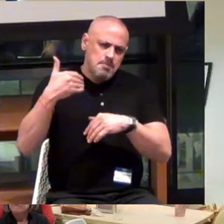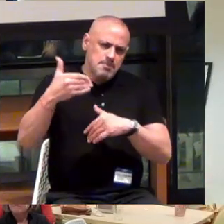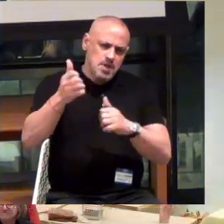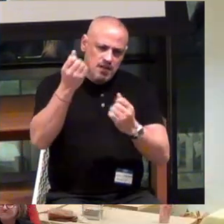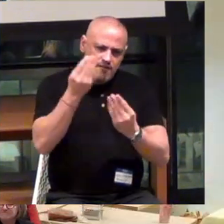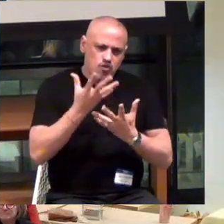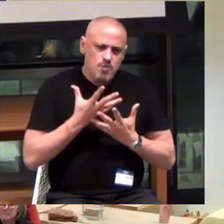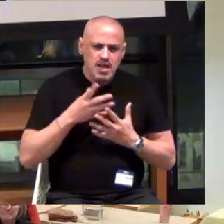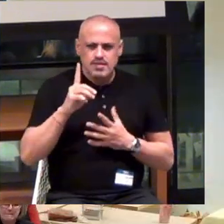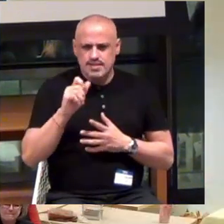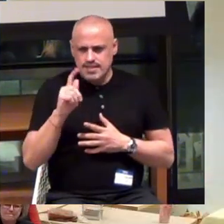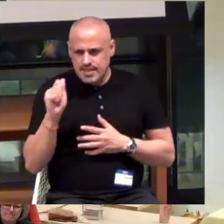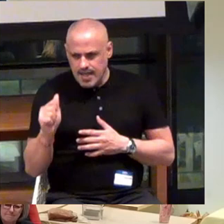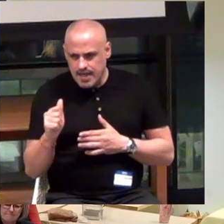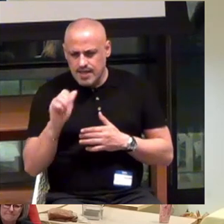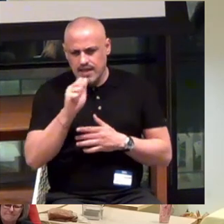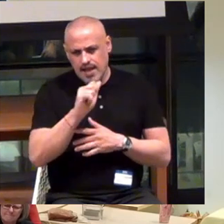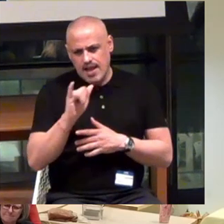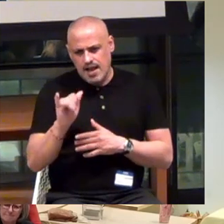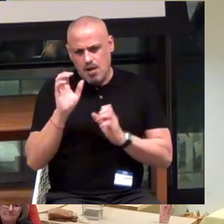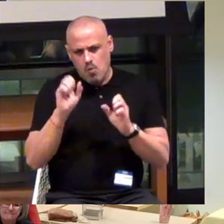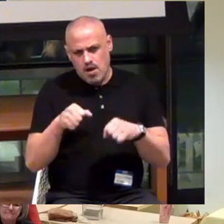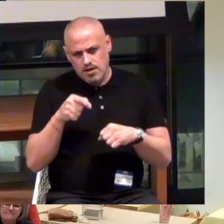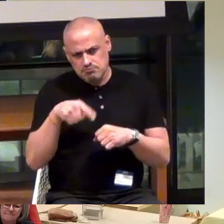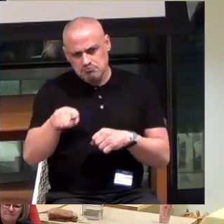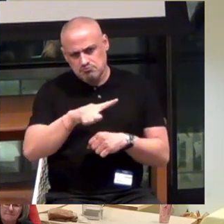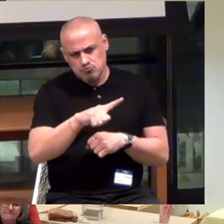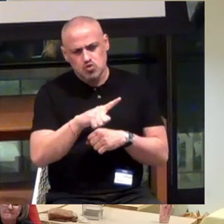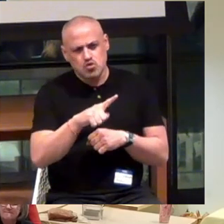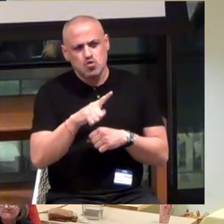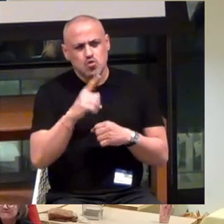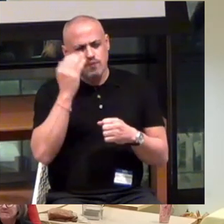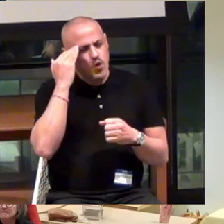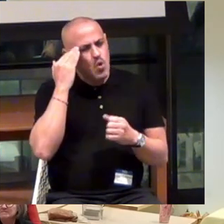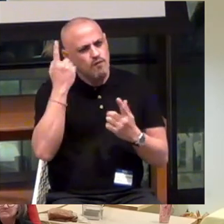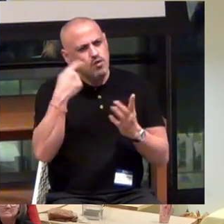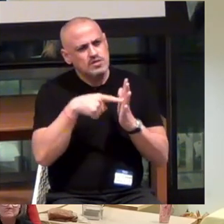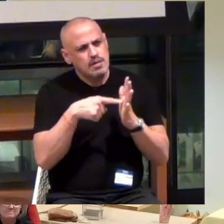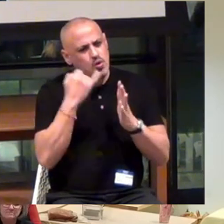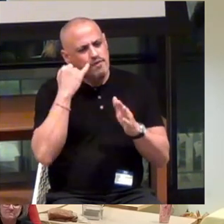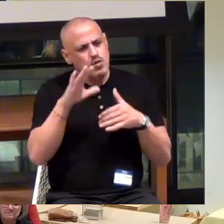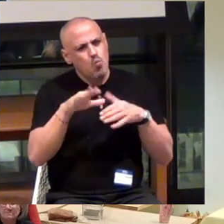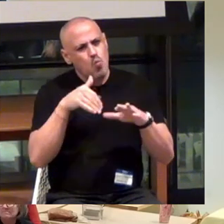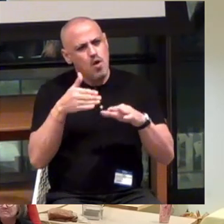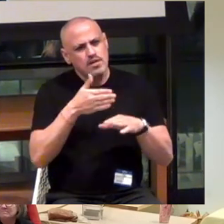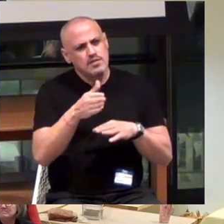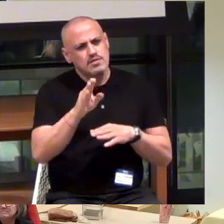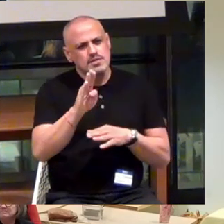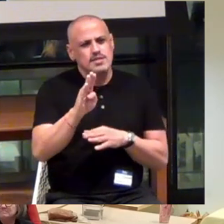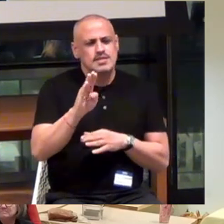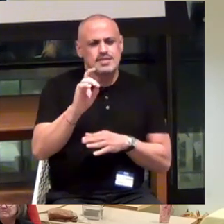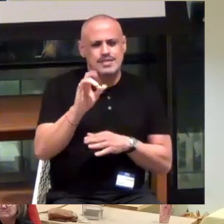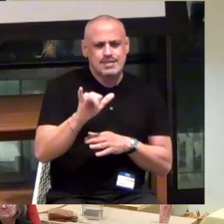the data... AI will enable you to know, for example, if you're walking down VC Street or Day street...